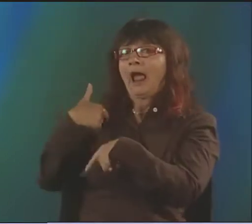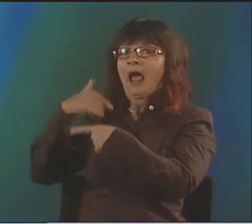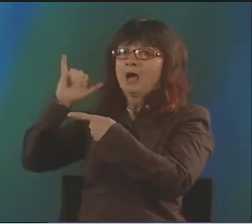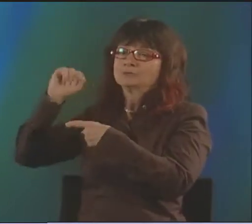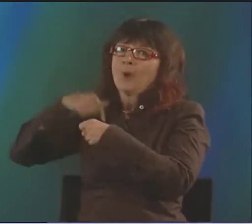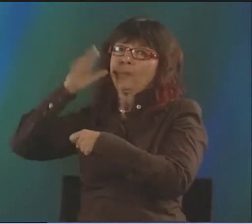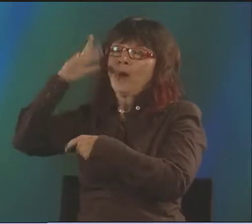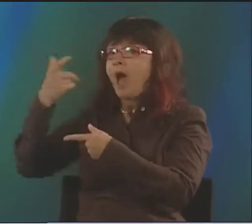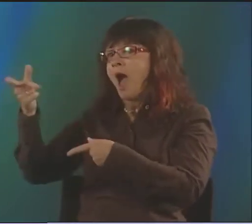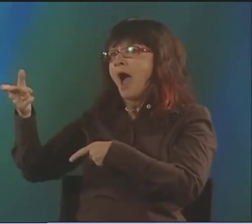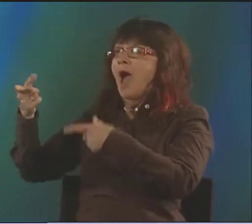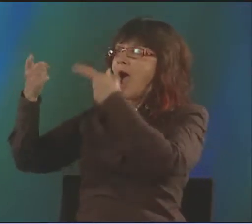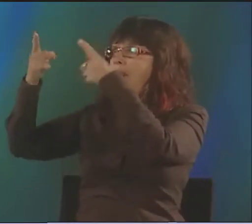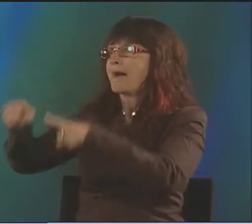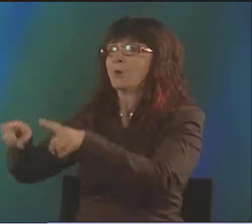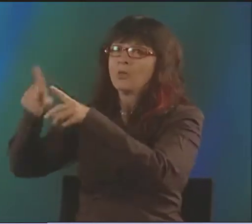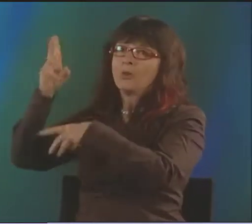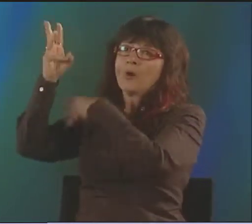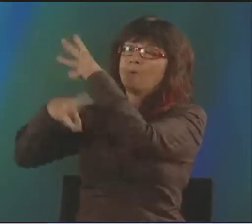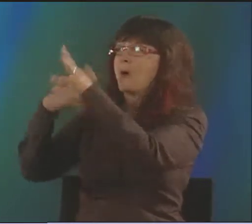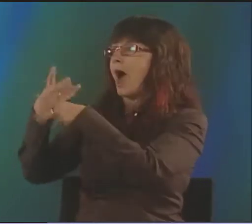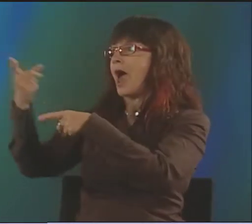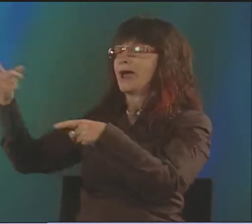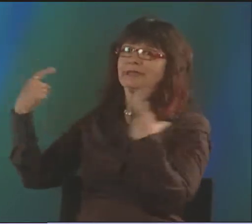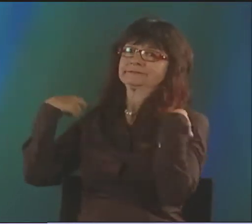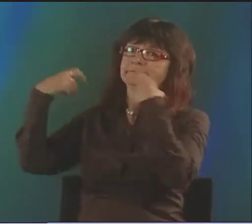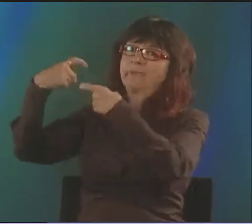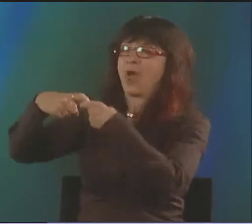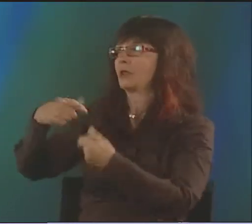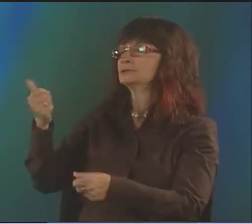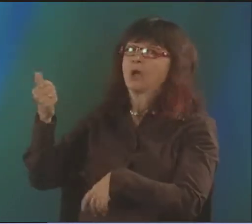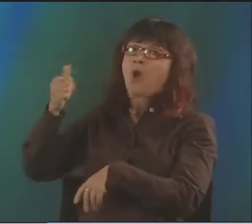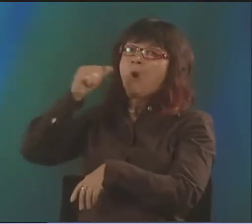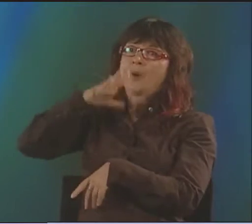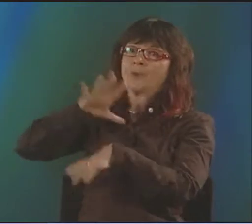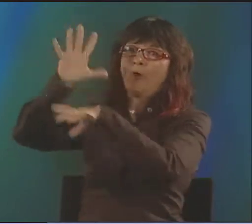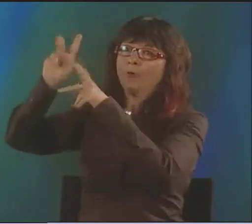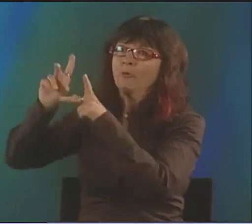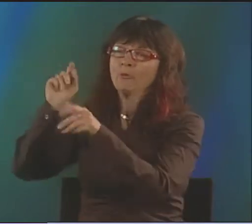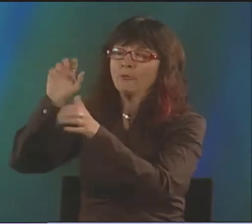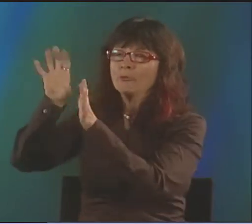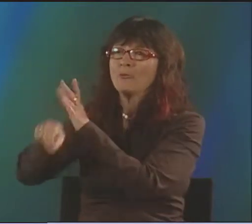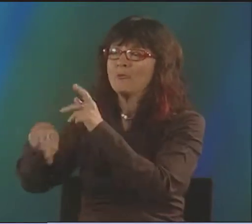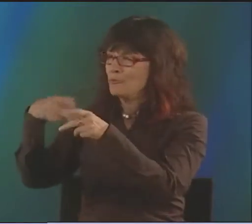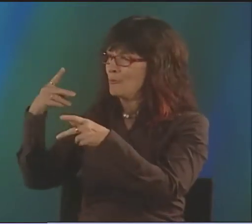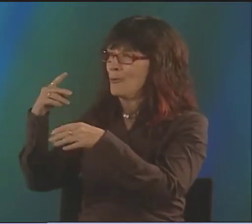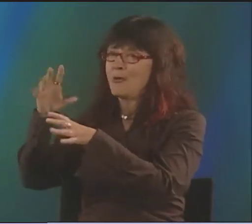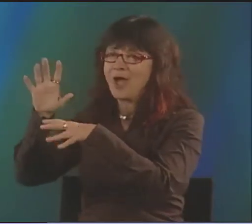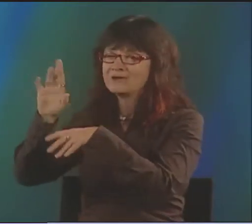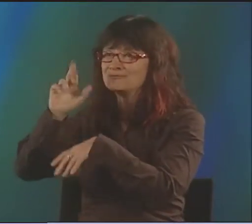I DON'T NECESSARILY WANT TO SPOON-FEED PEOPLE DURING MY PERFORMANCES AND GIVE THEM SO MUCH EXPOSITION ABOUT WHAT'S GOING ON.